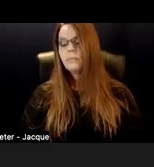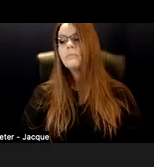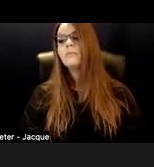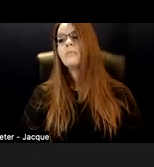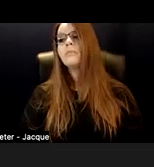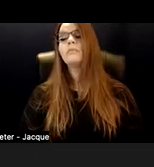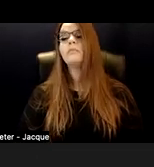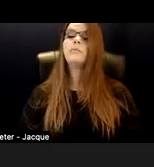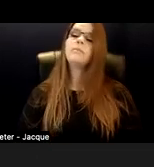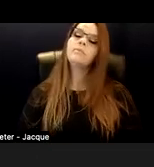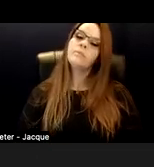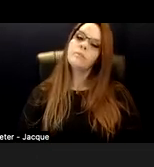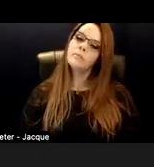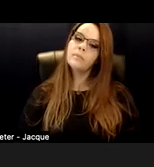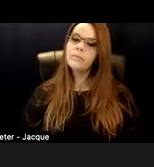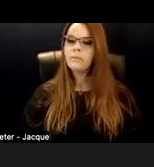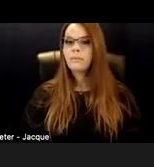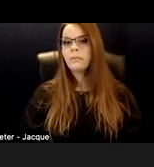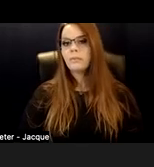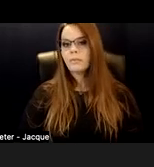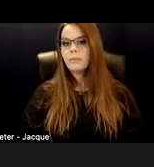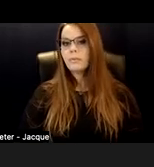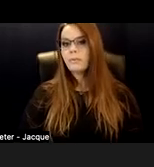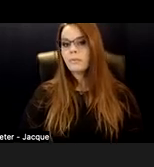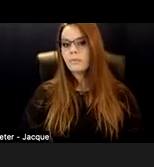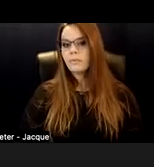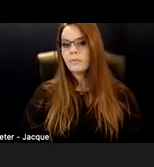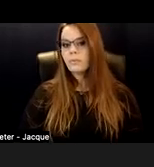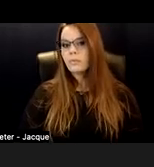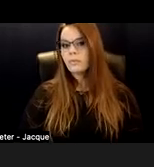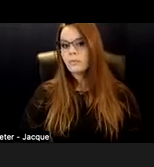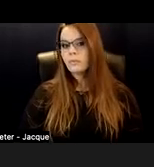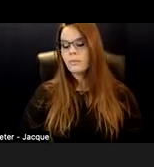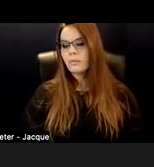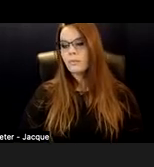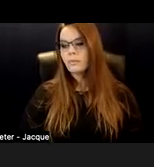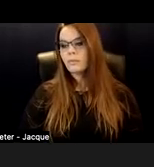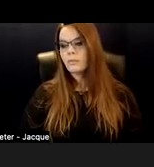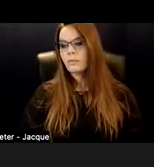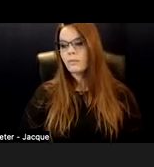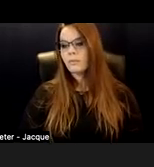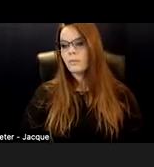and all types of folks weren't thought of in the design process, that's when there's problems. I'm not saying like it's